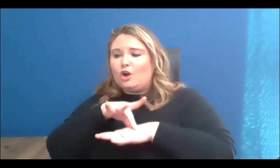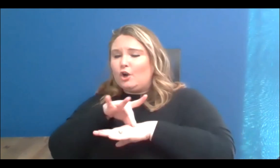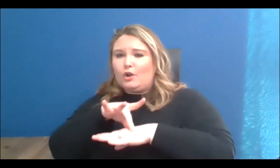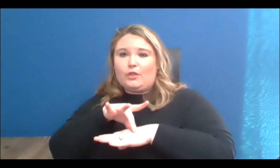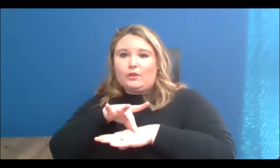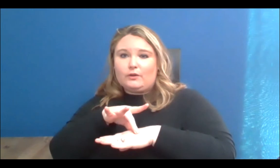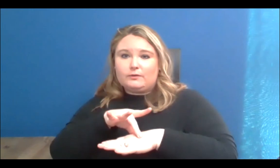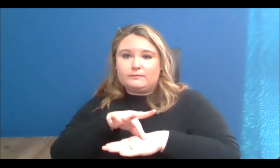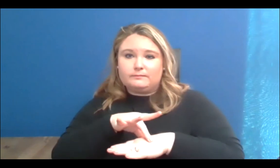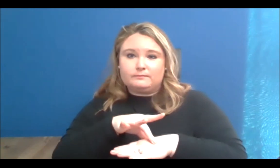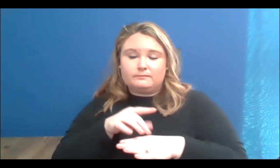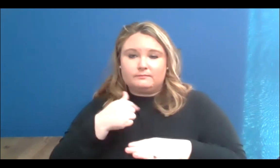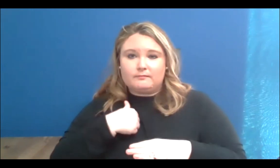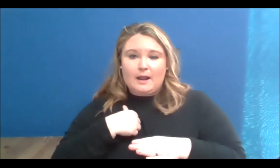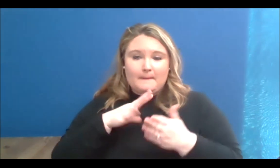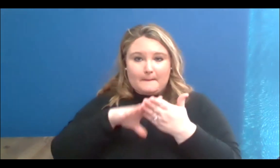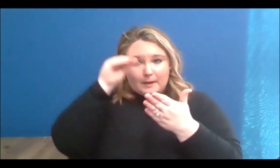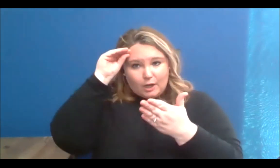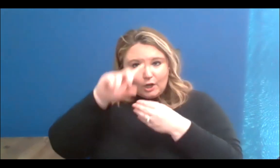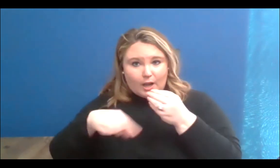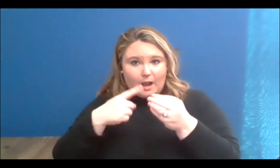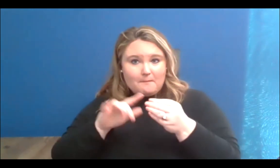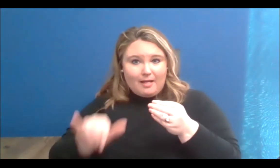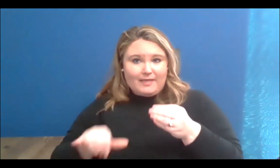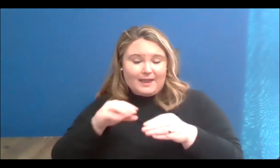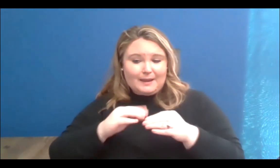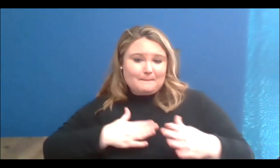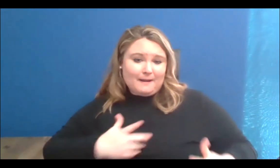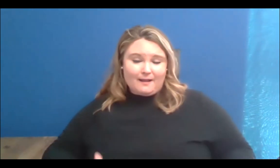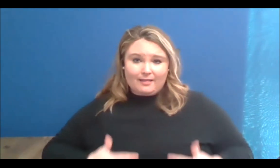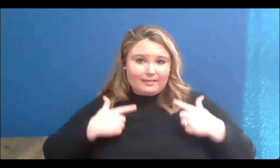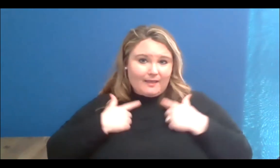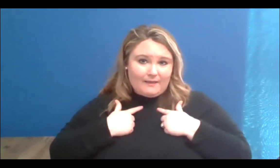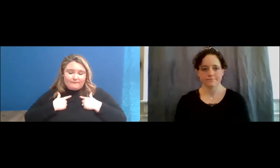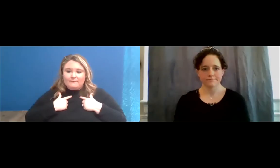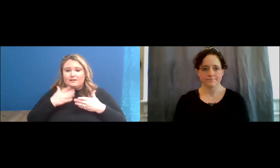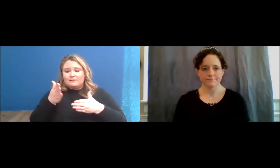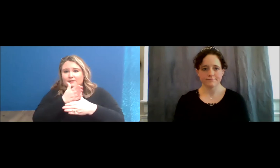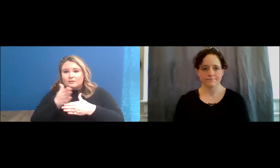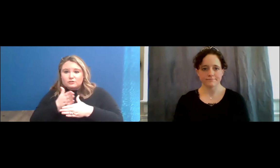to learn about that in my own life, and share that with others, and find that